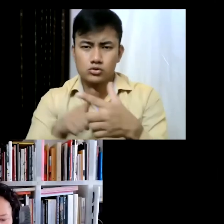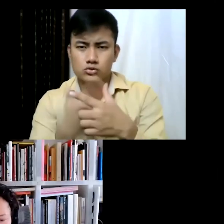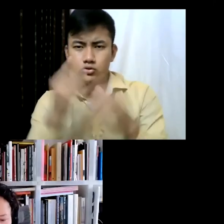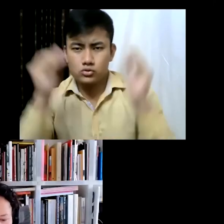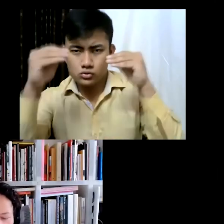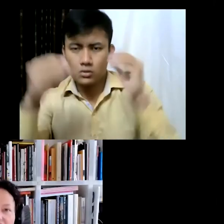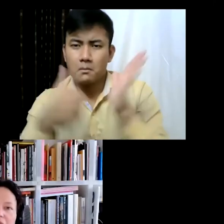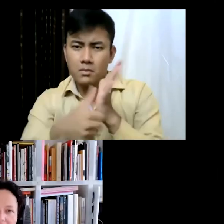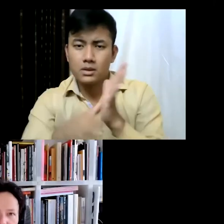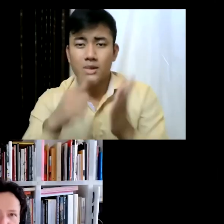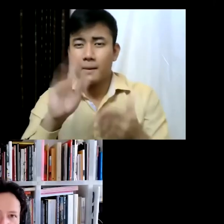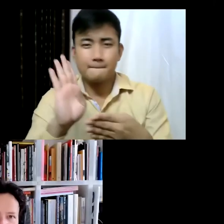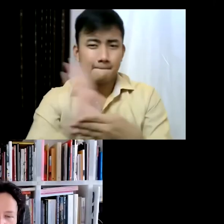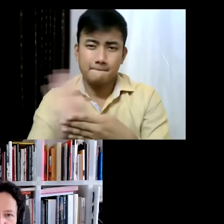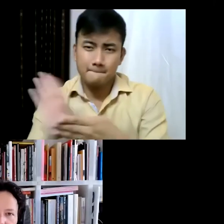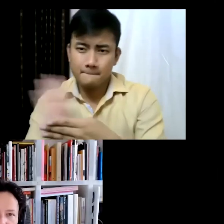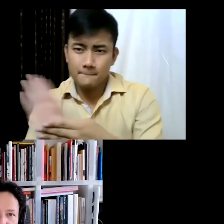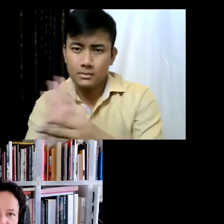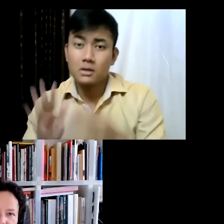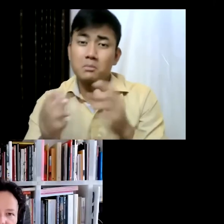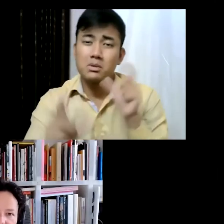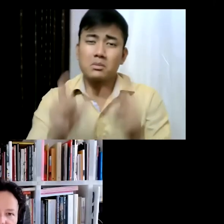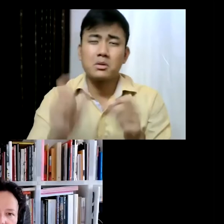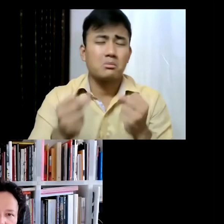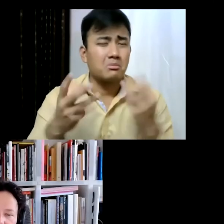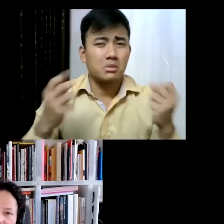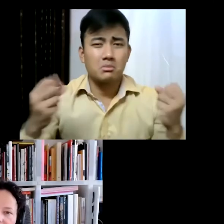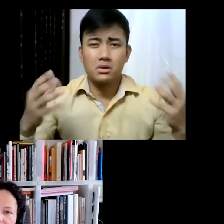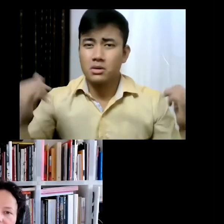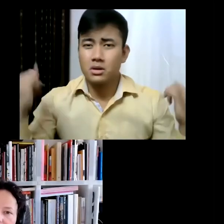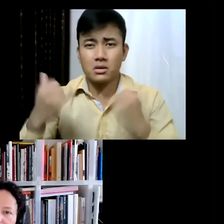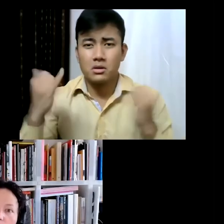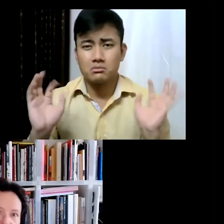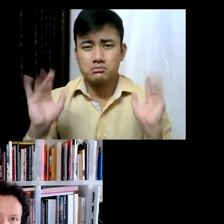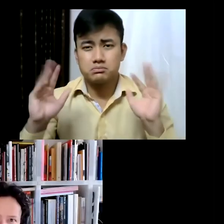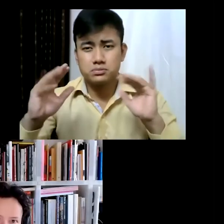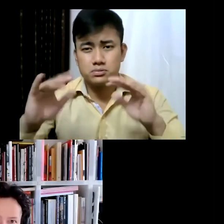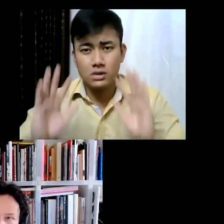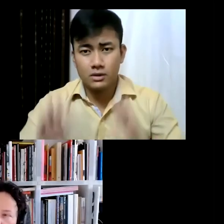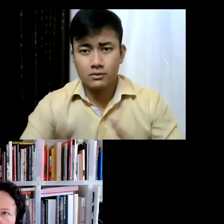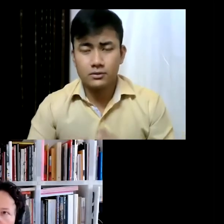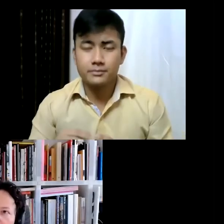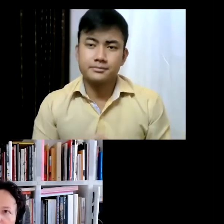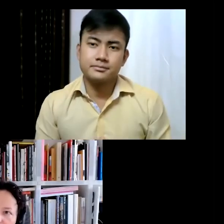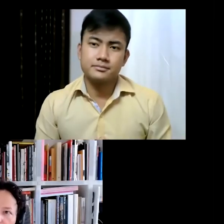like half a million people come in a month in the summer or like even almost a million people... so